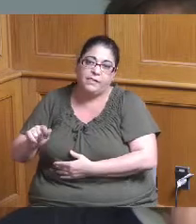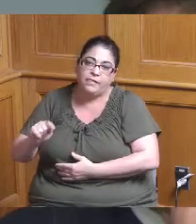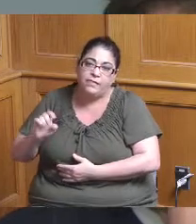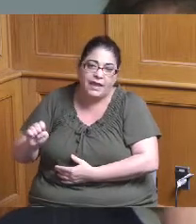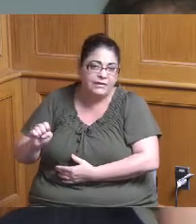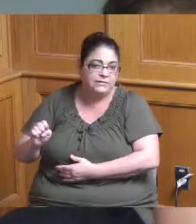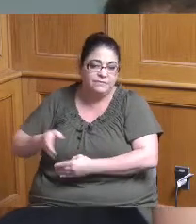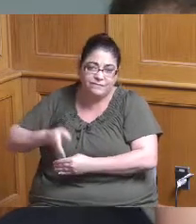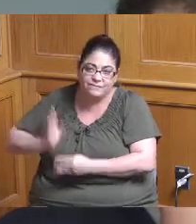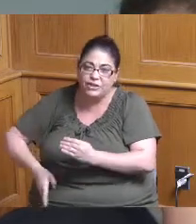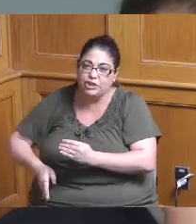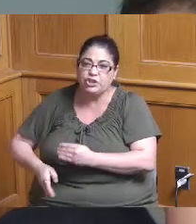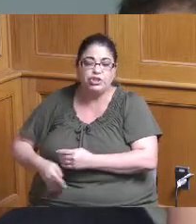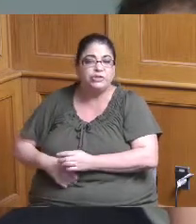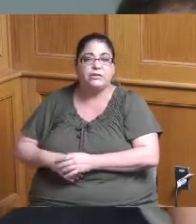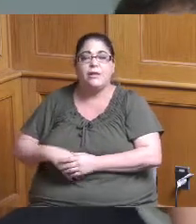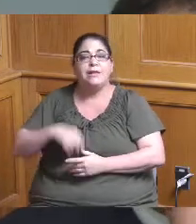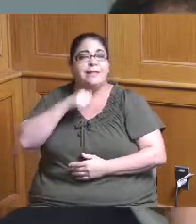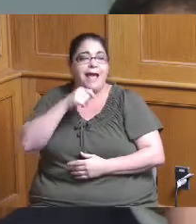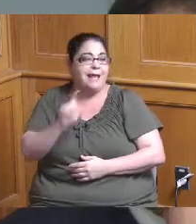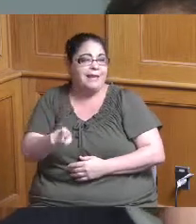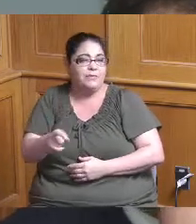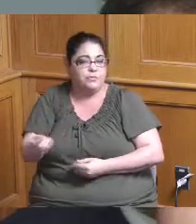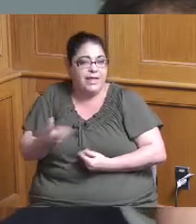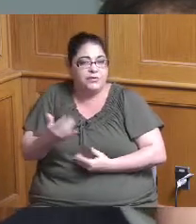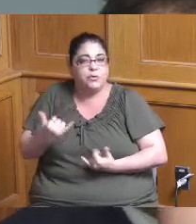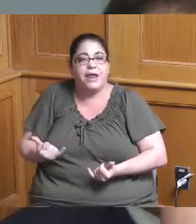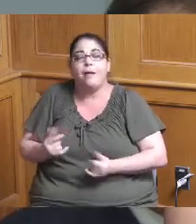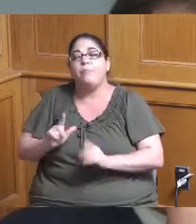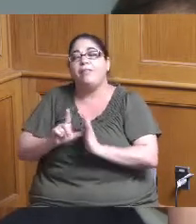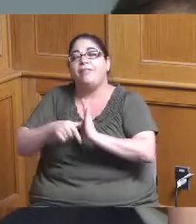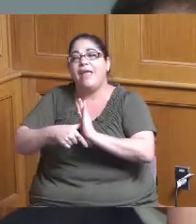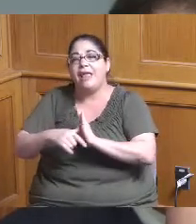and I don't necessarily need an answer now but but offline email to Holly or however you